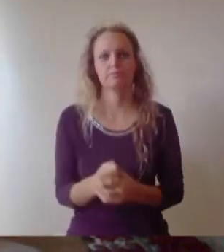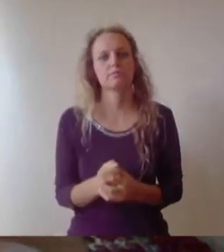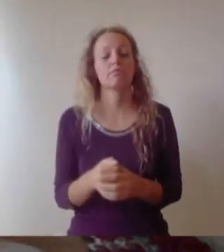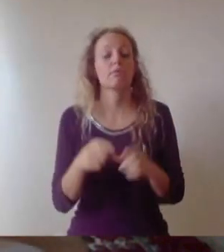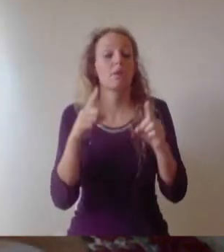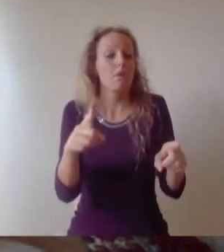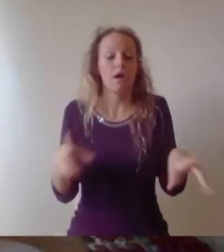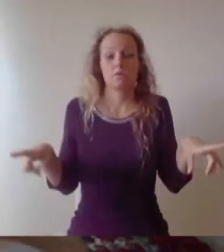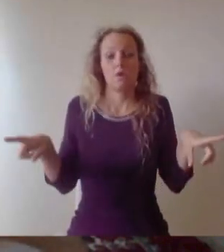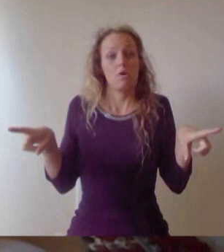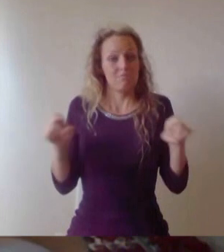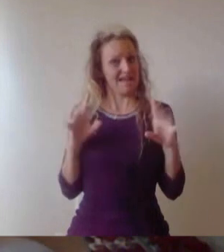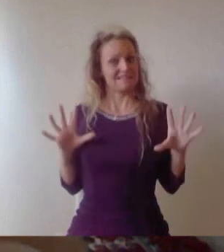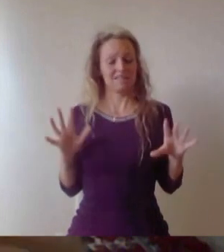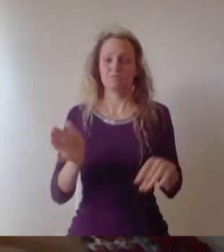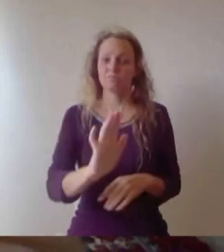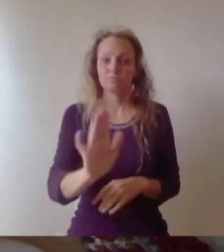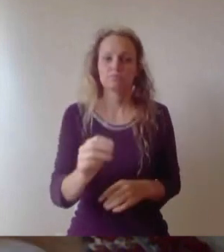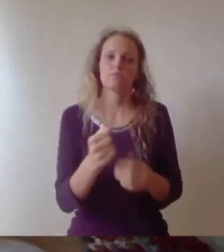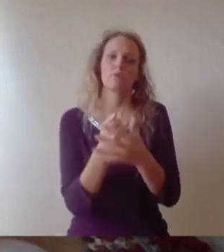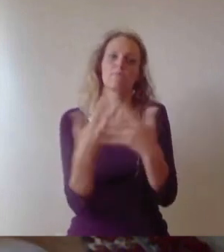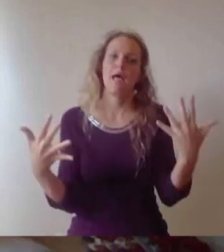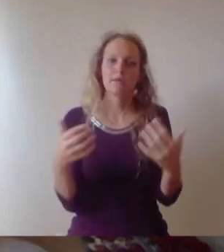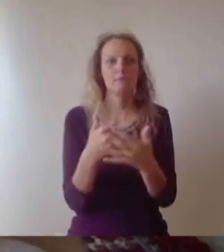support to those around them, cared for and shown compassion